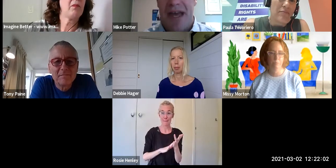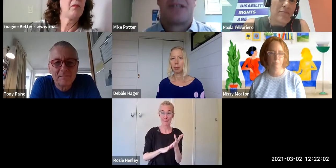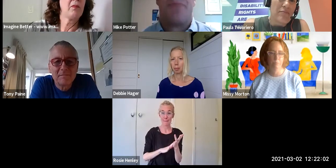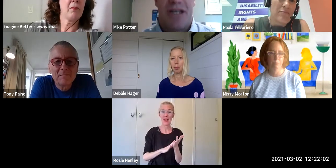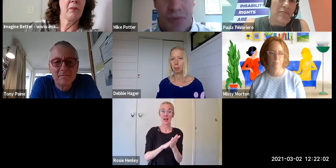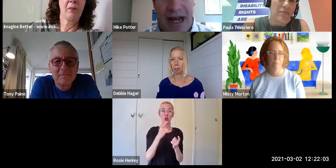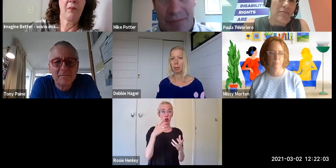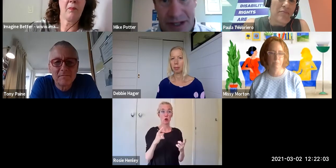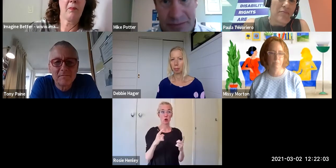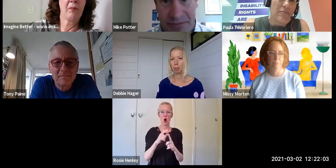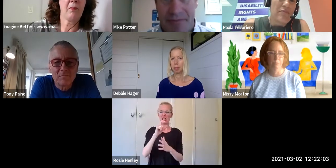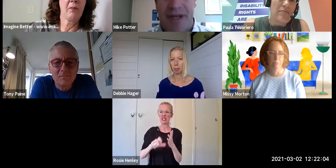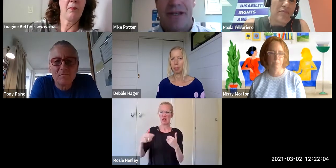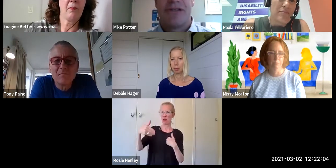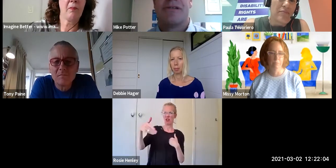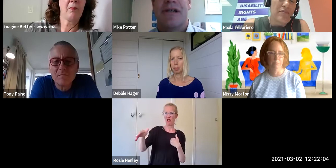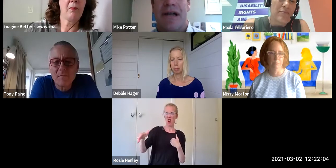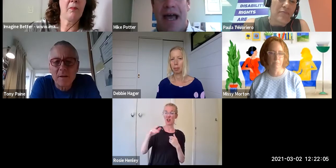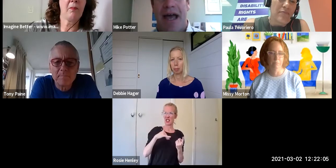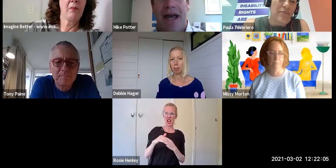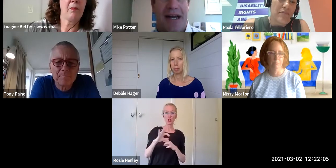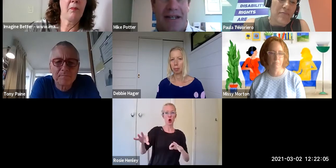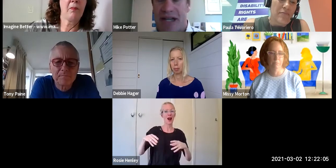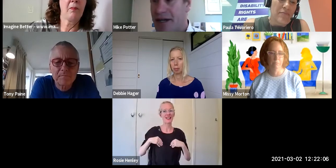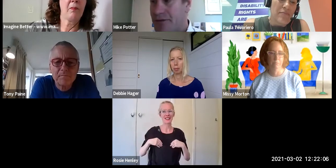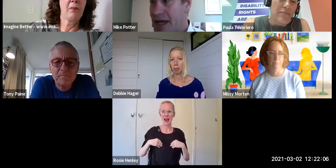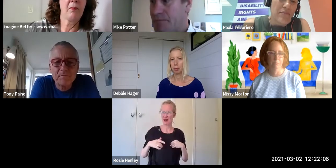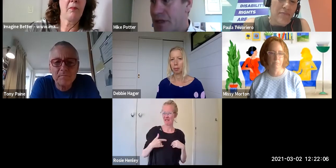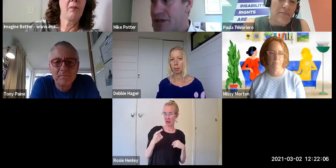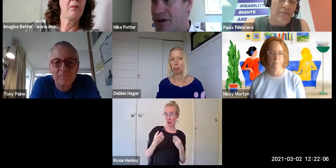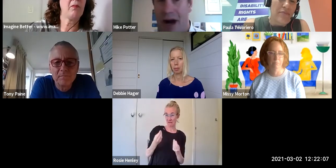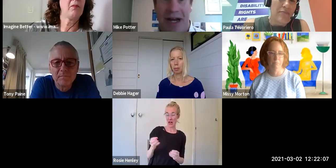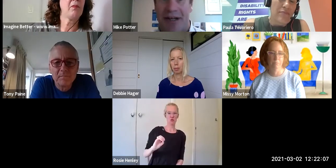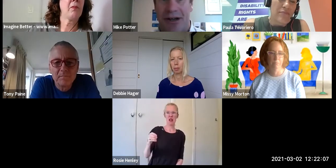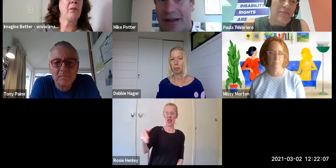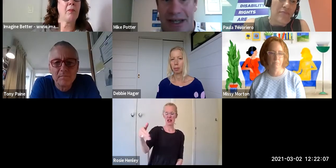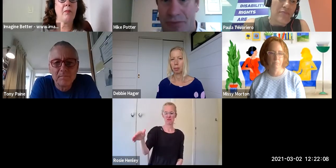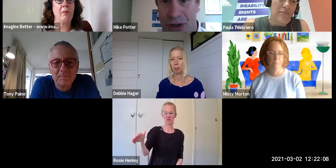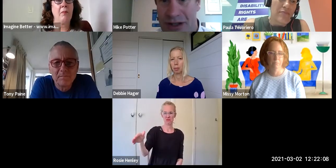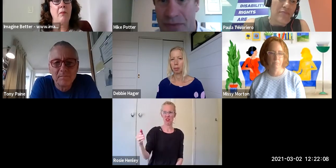That to me is what ableism is yes and I have an understanding of that, so I really don't like the -ism words.